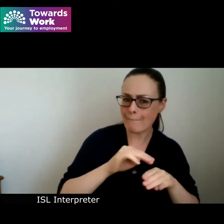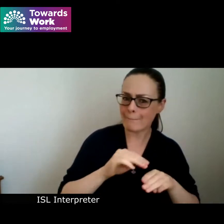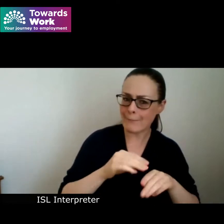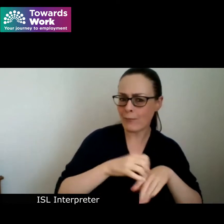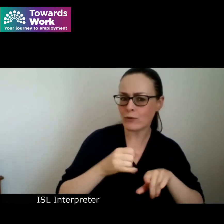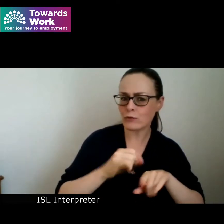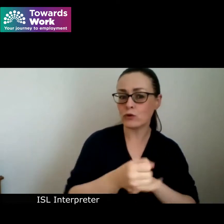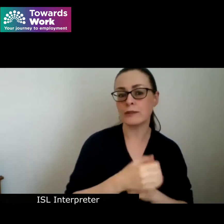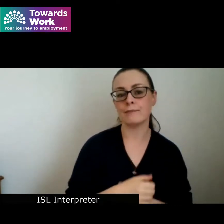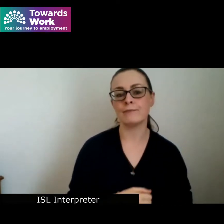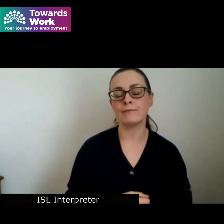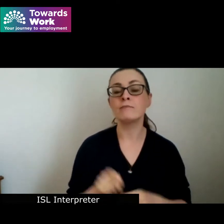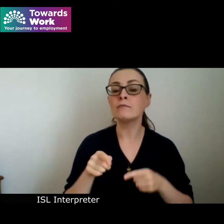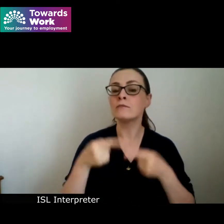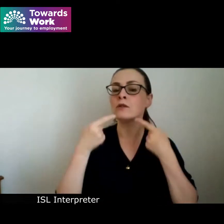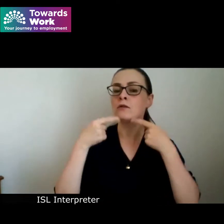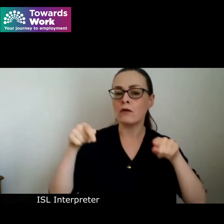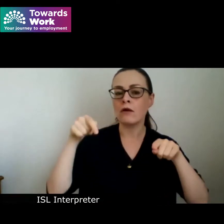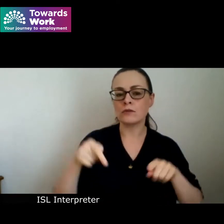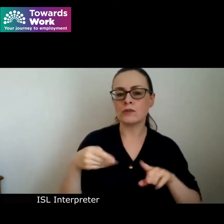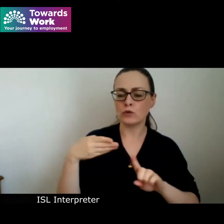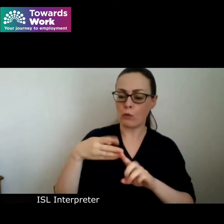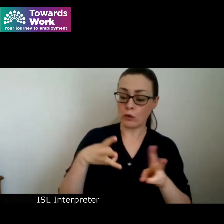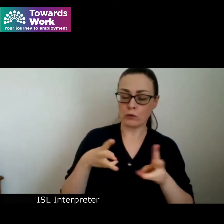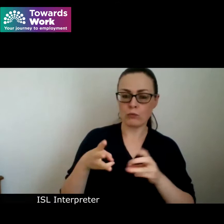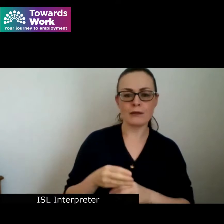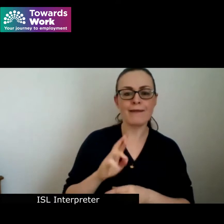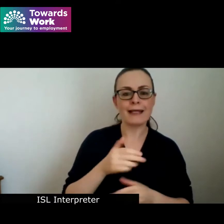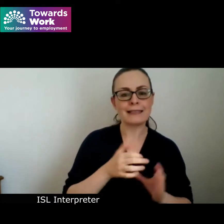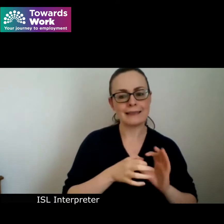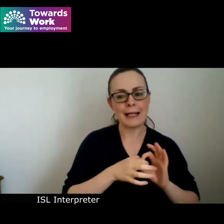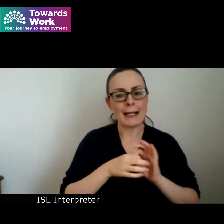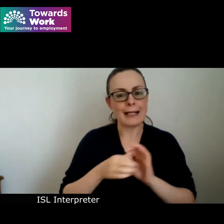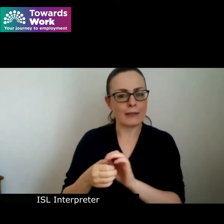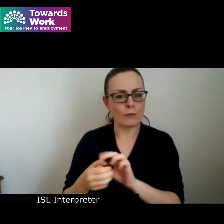The launch of Towards Work coincides with the beginning of a new entrepreneurship